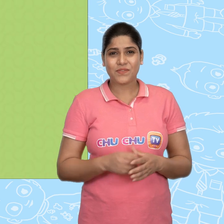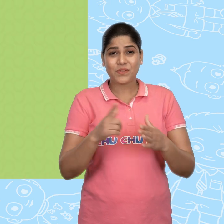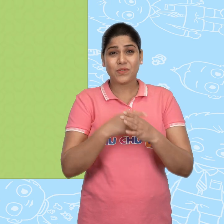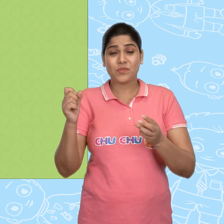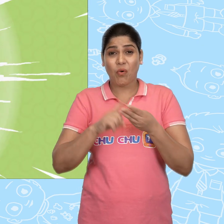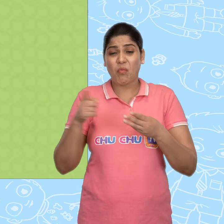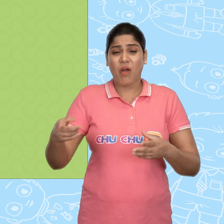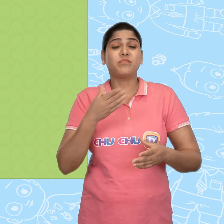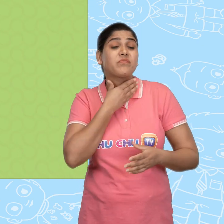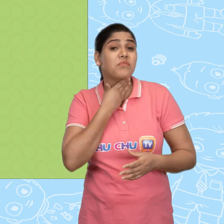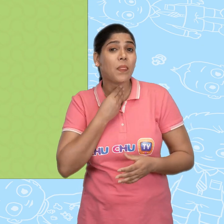Joe was very greedy.